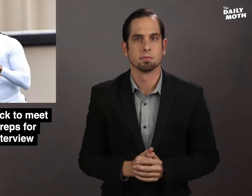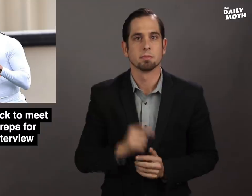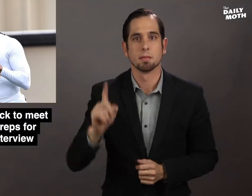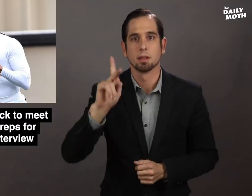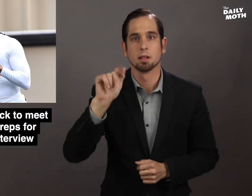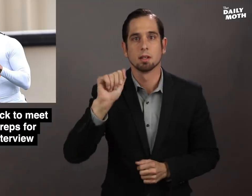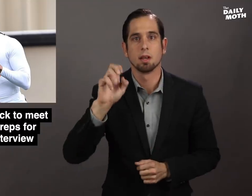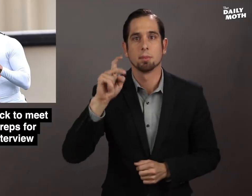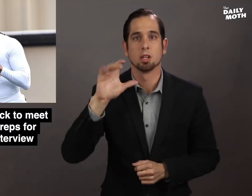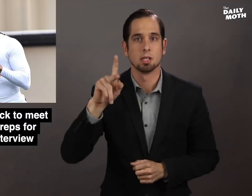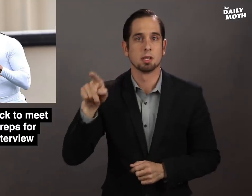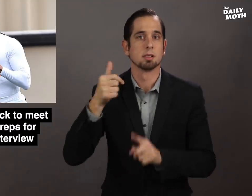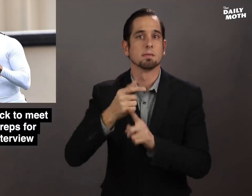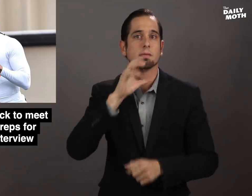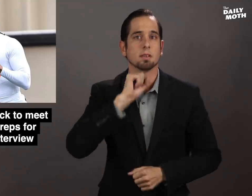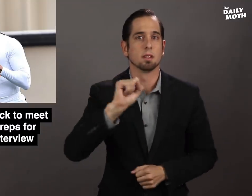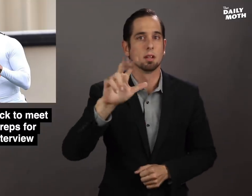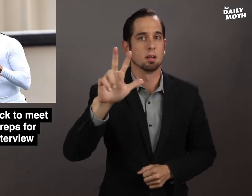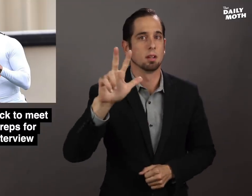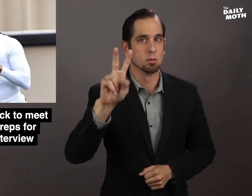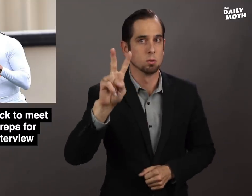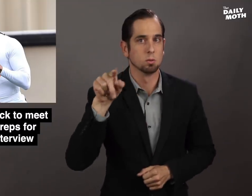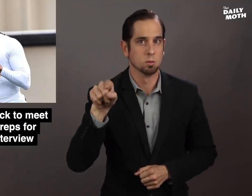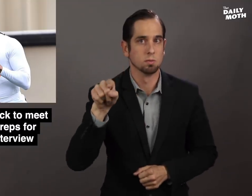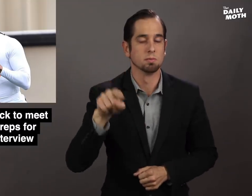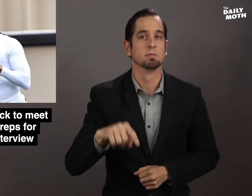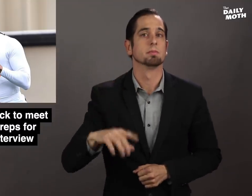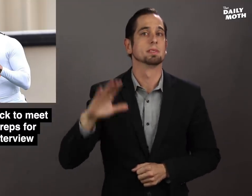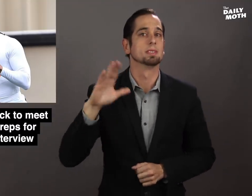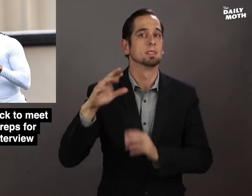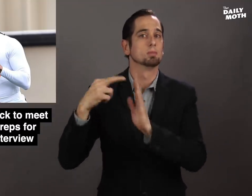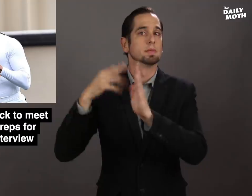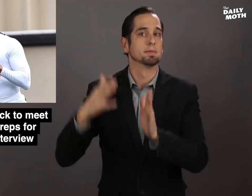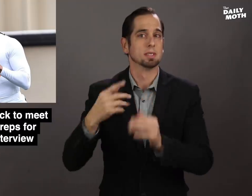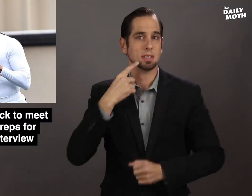Kaepernick is 32 years old and his representative said